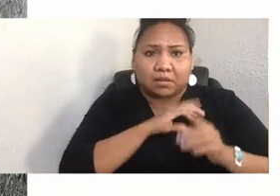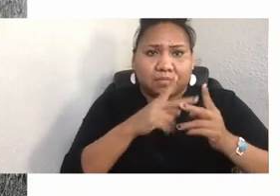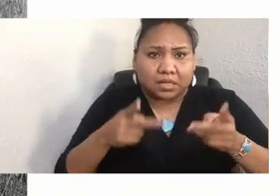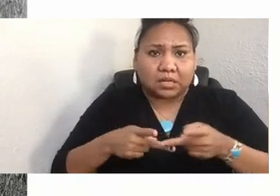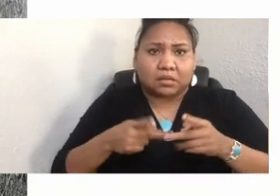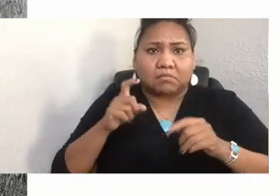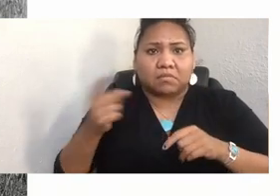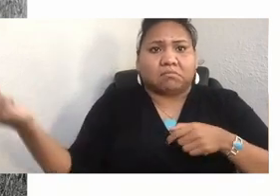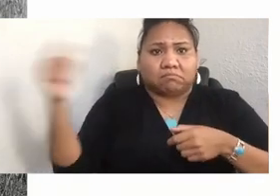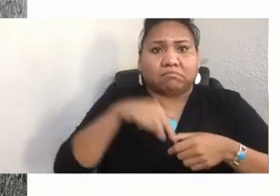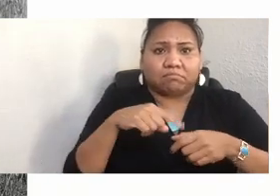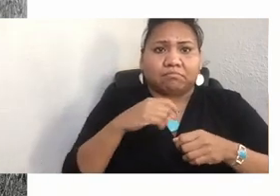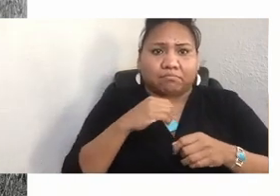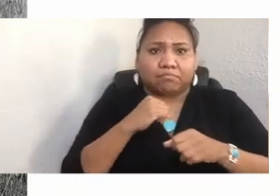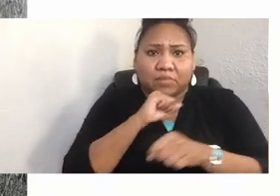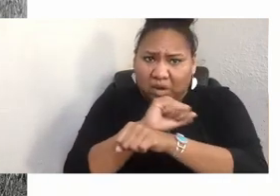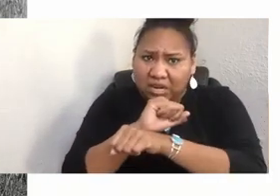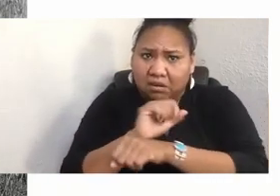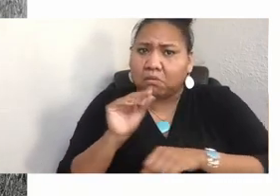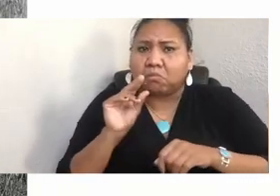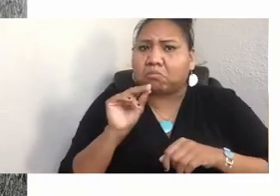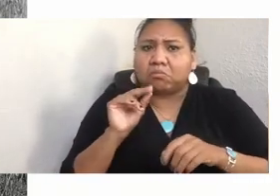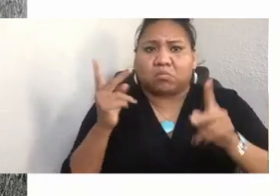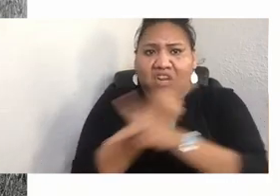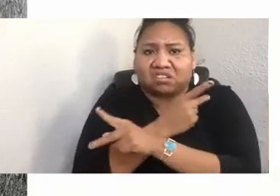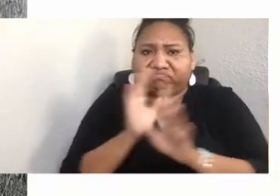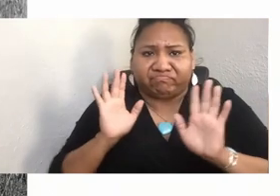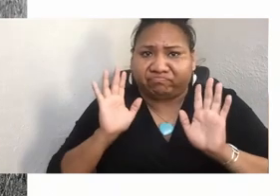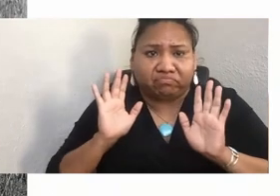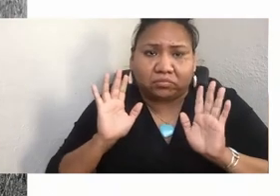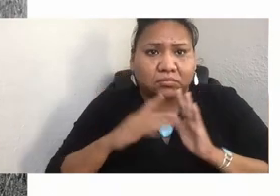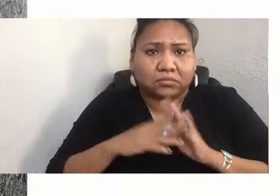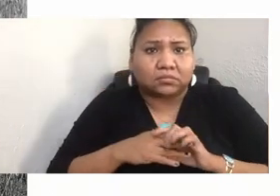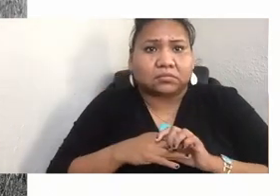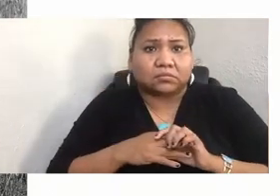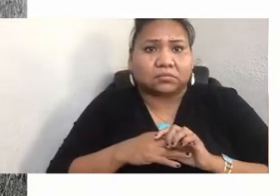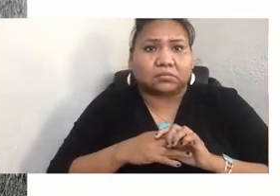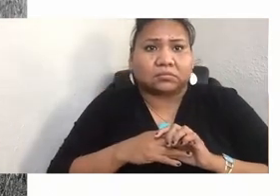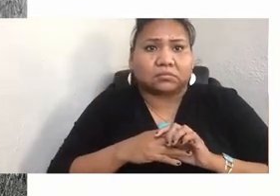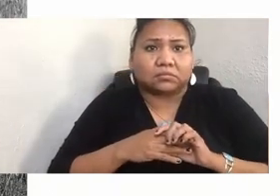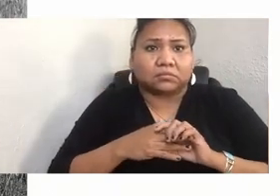They said, oh, no, it's much worse. And her daughter's body had been found.